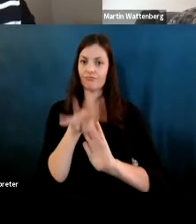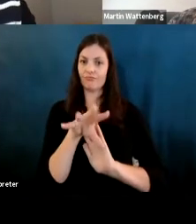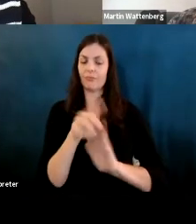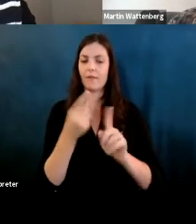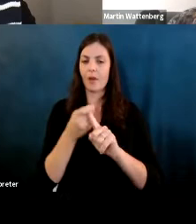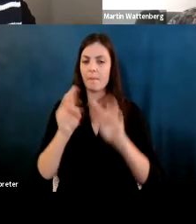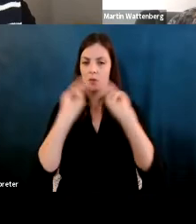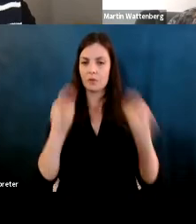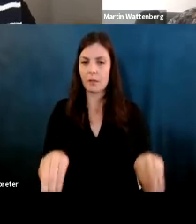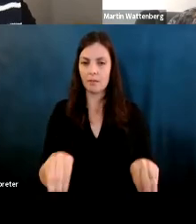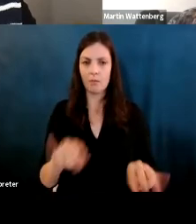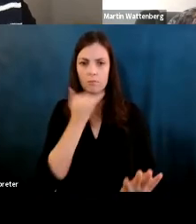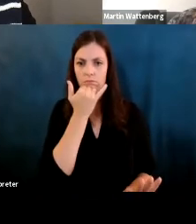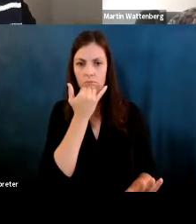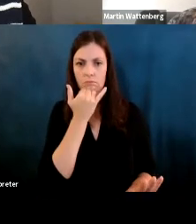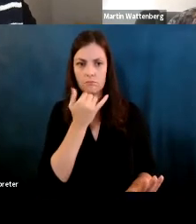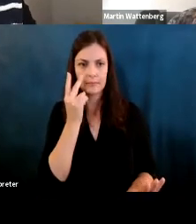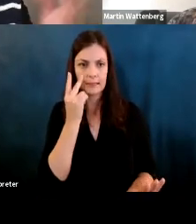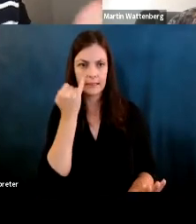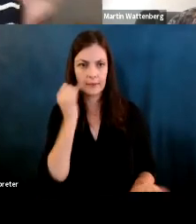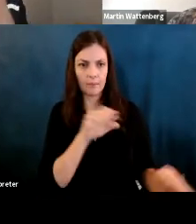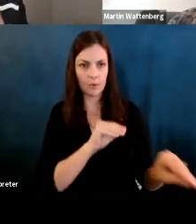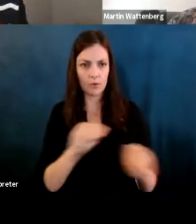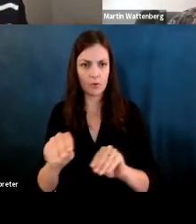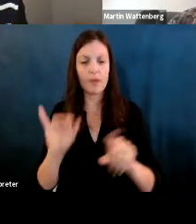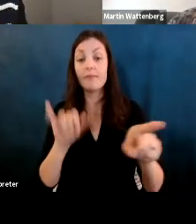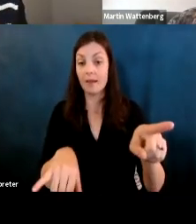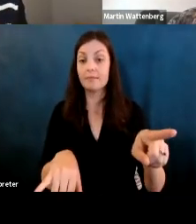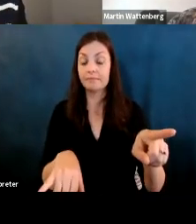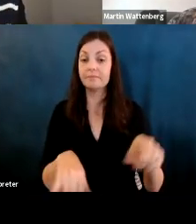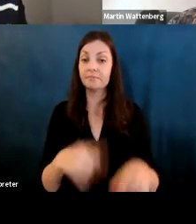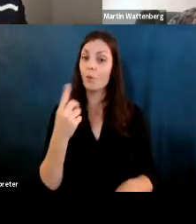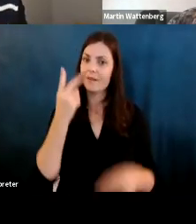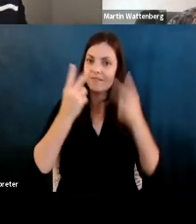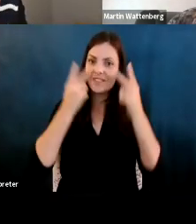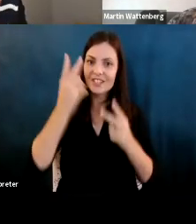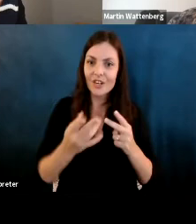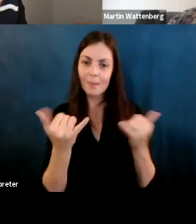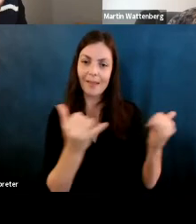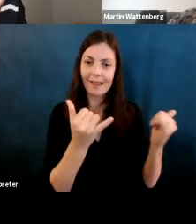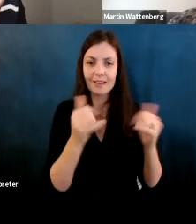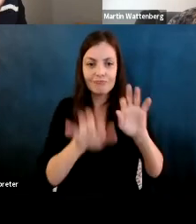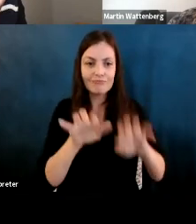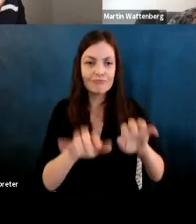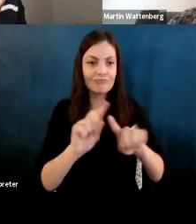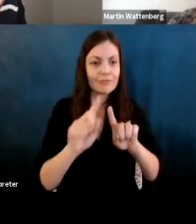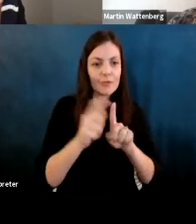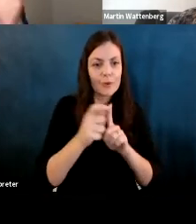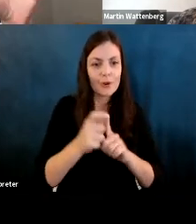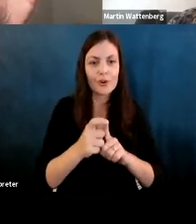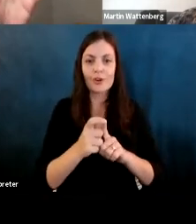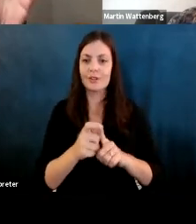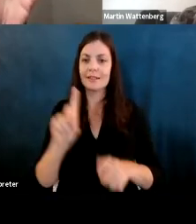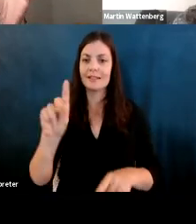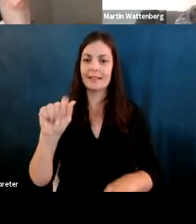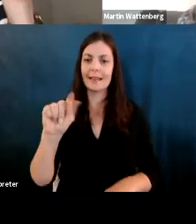Fernanda Viegas: Let me see if I can move Yes, this is one of the visitors playing with the with the data visualization, and so what we did is.